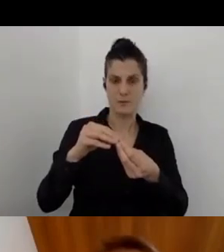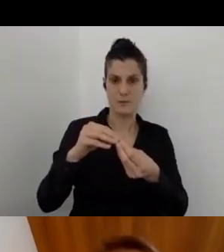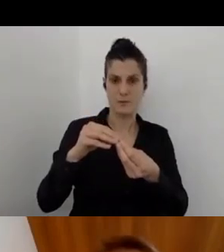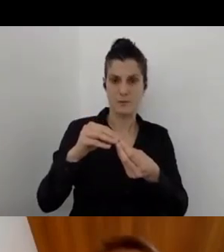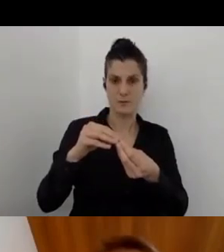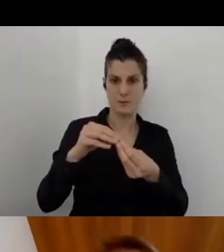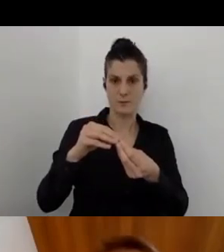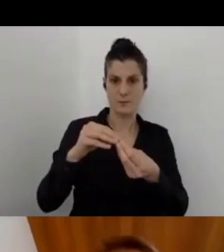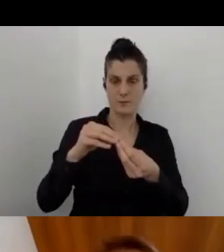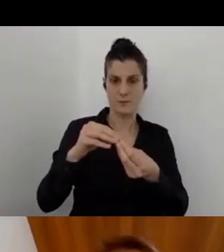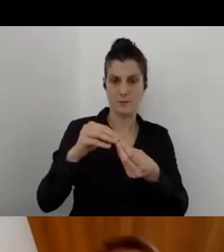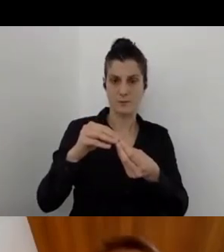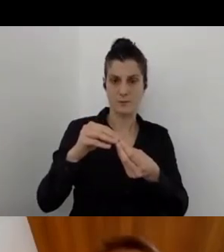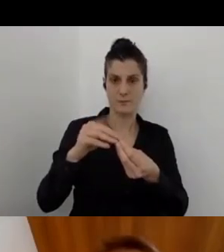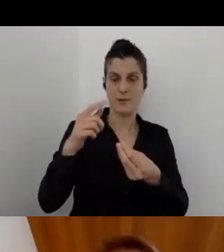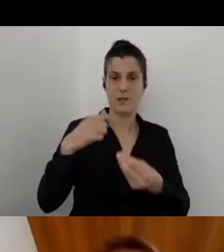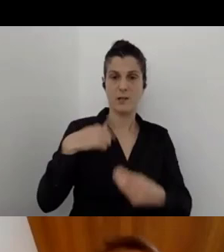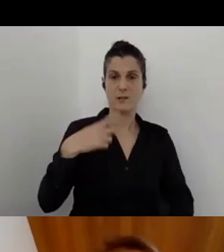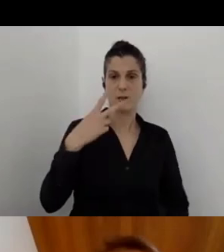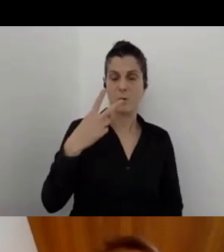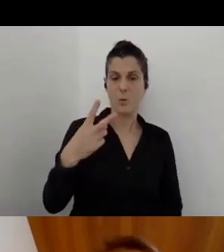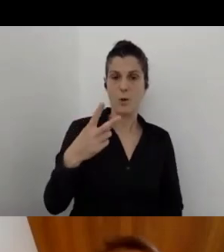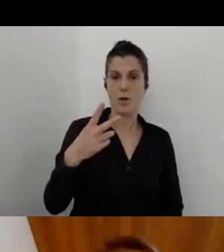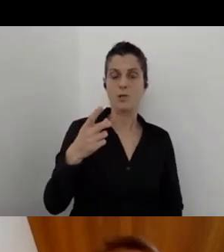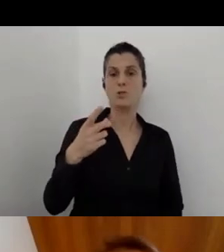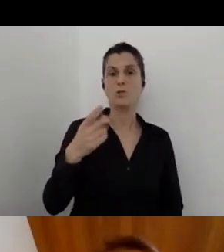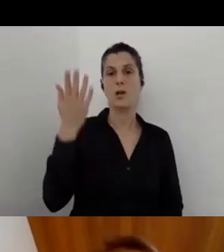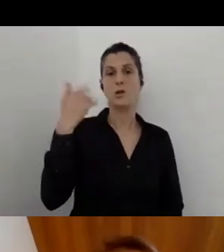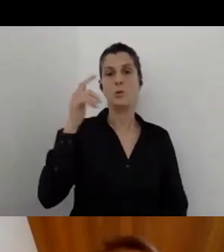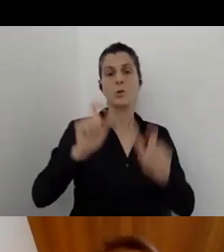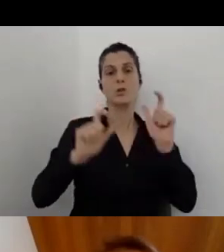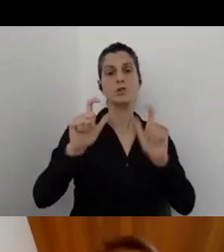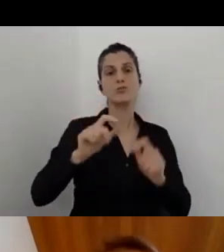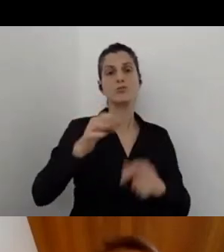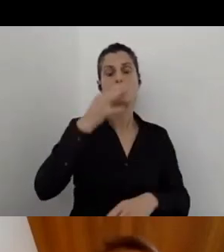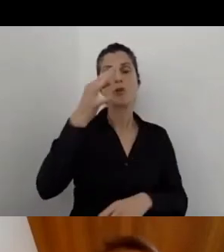I see here that there was people interested about how their system